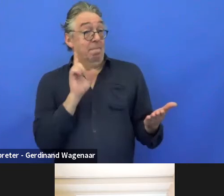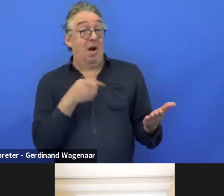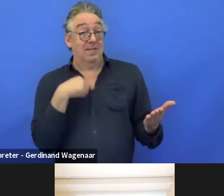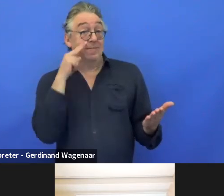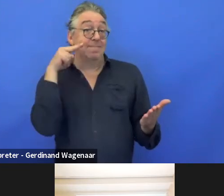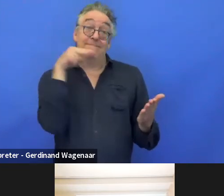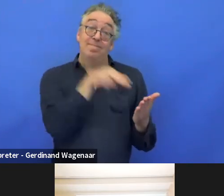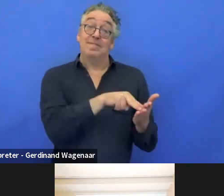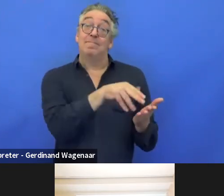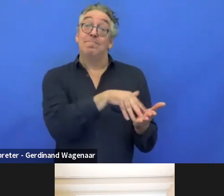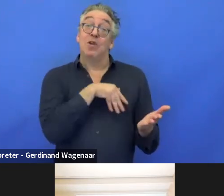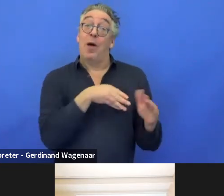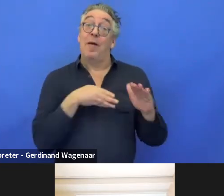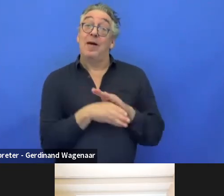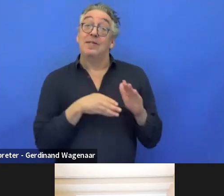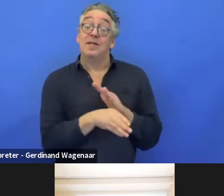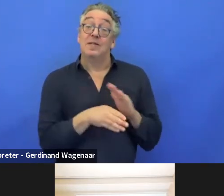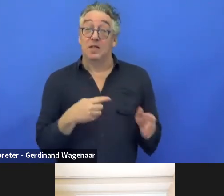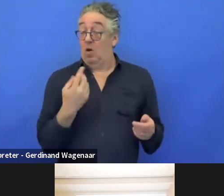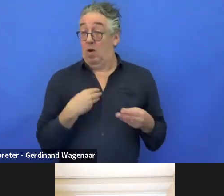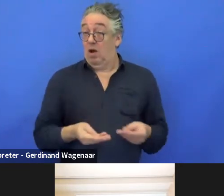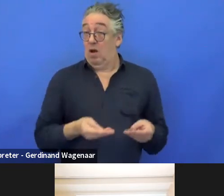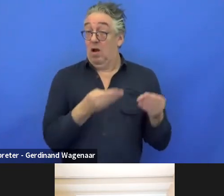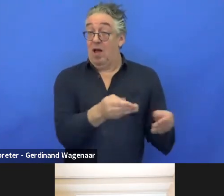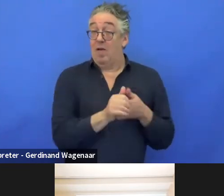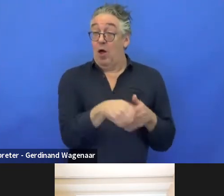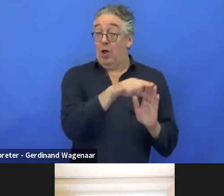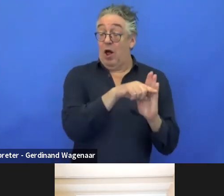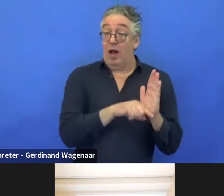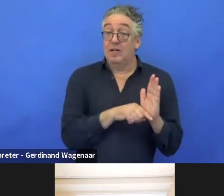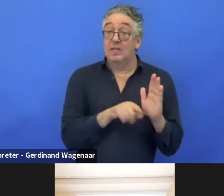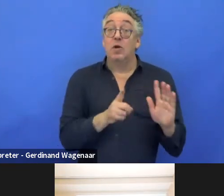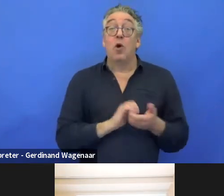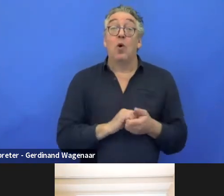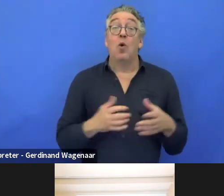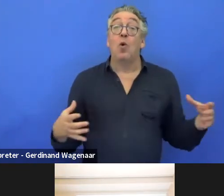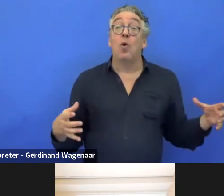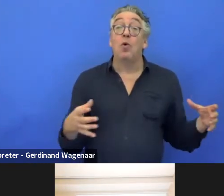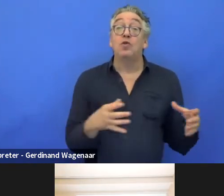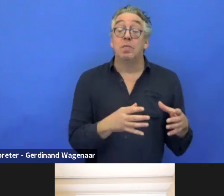So we sent, we circulate guidelines, etc. And the consortium is paying attention to this